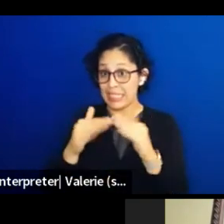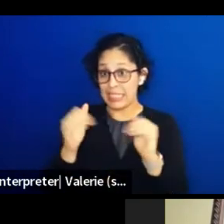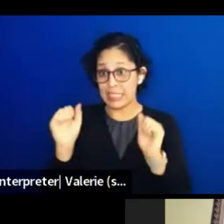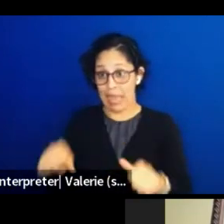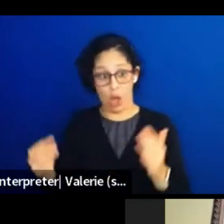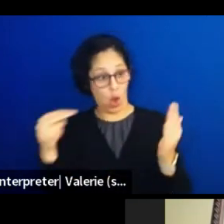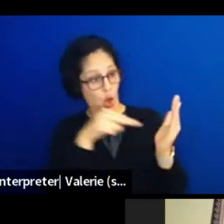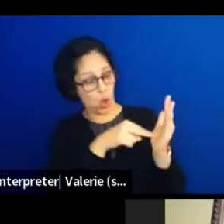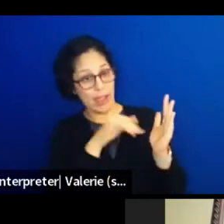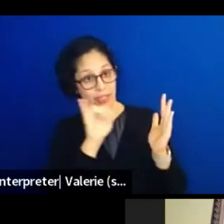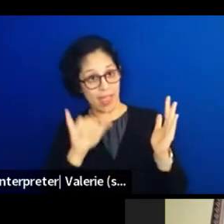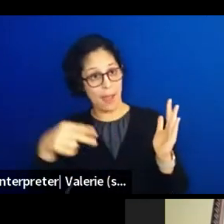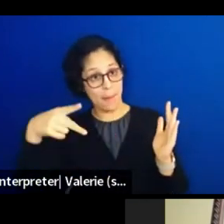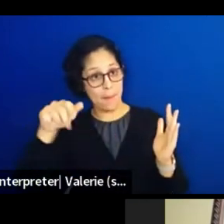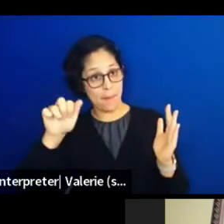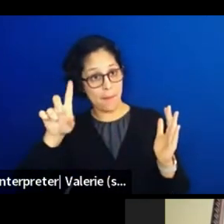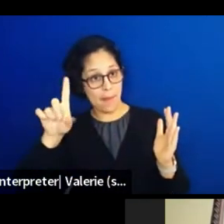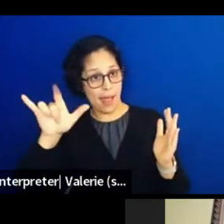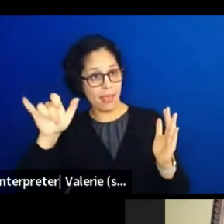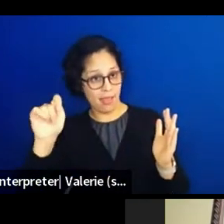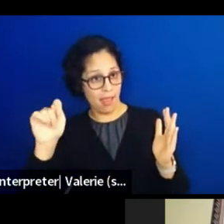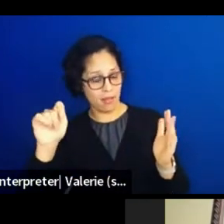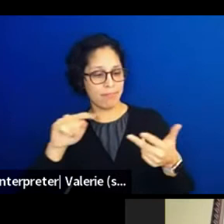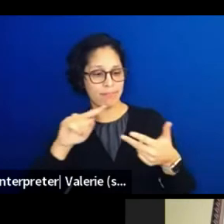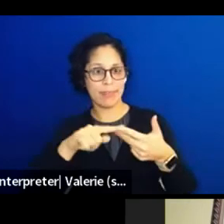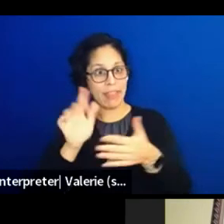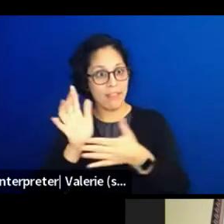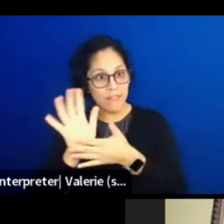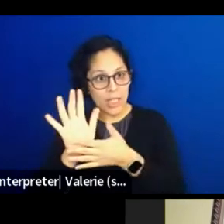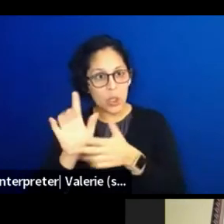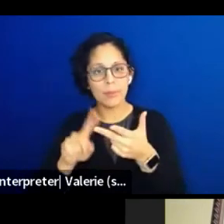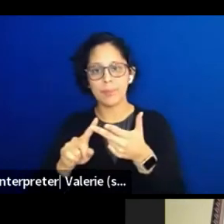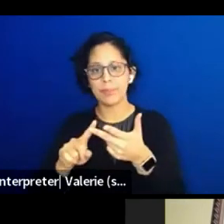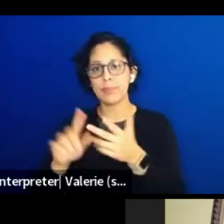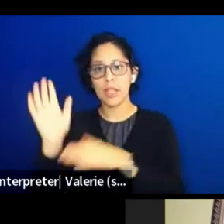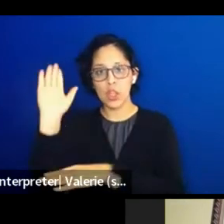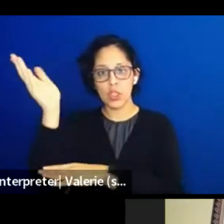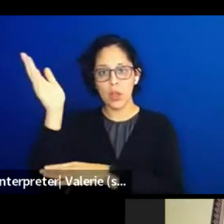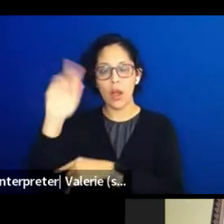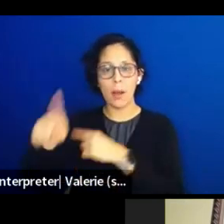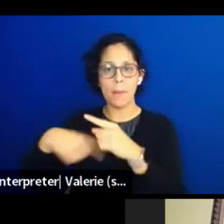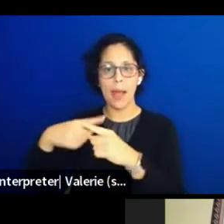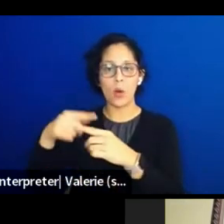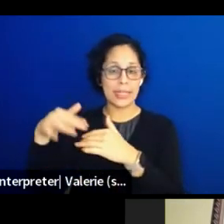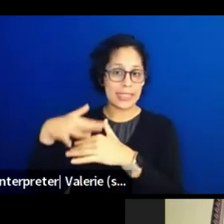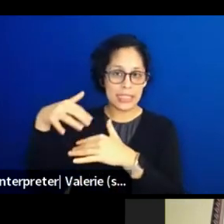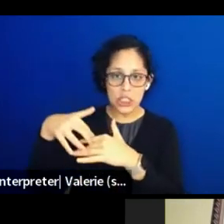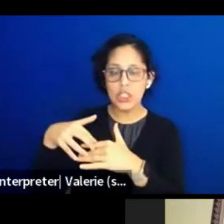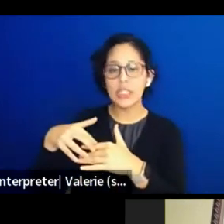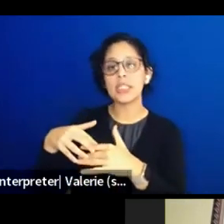that I shared on the padlet and check out the talk on indigenous contemporary art as well. But thanks for your time.